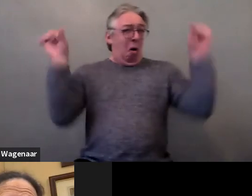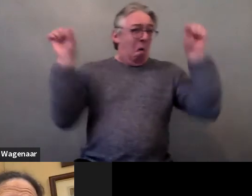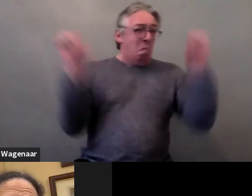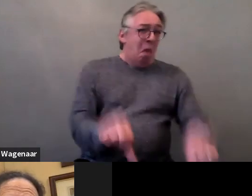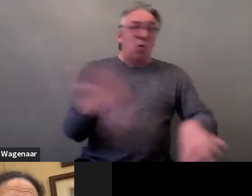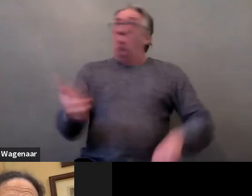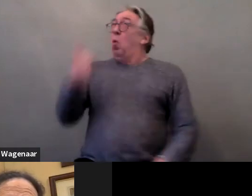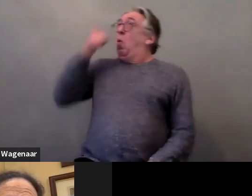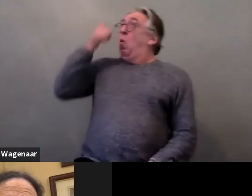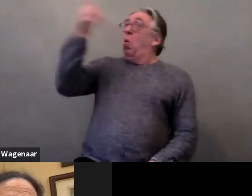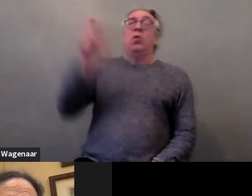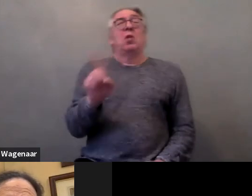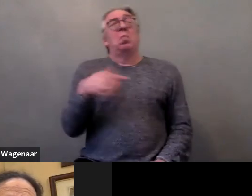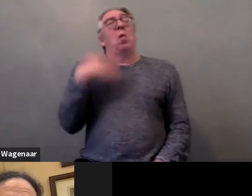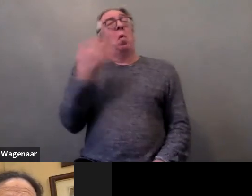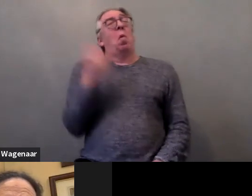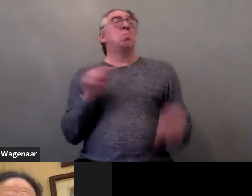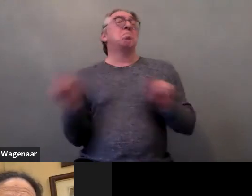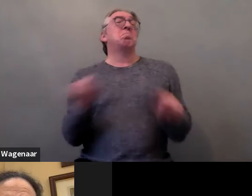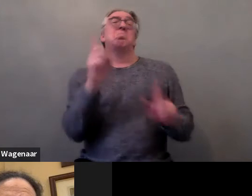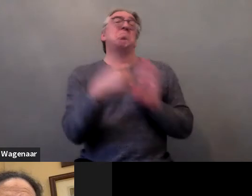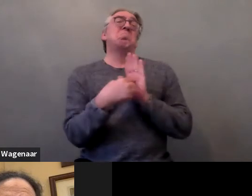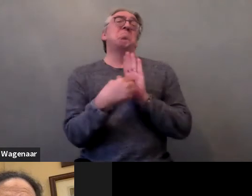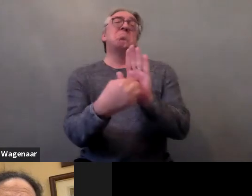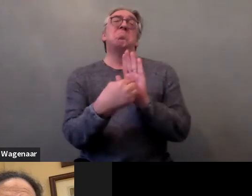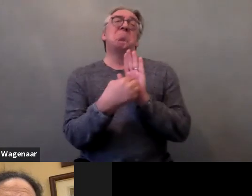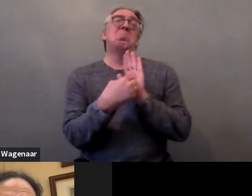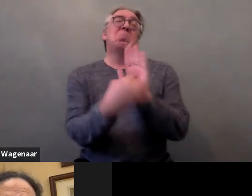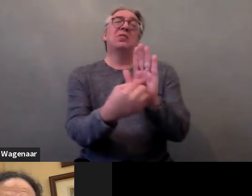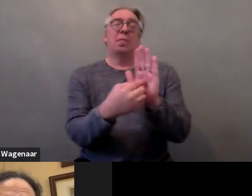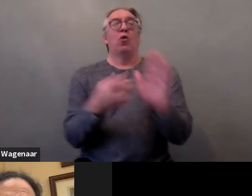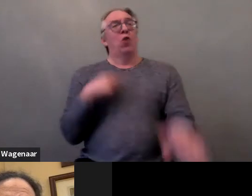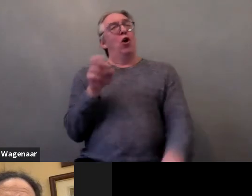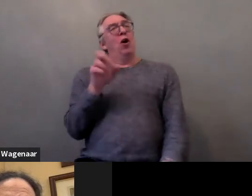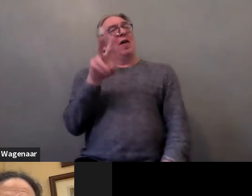But just to give you some examples of what review has identified